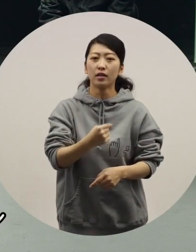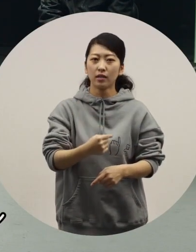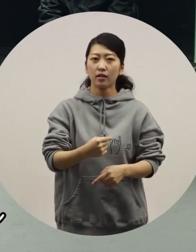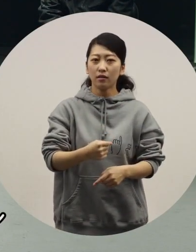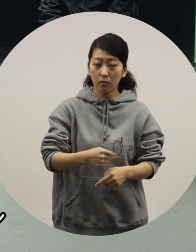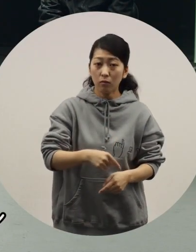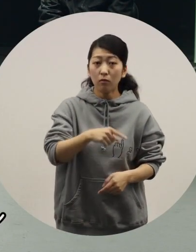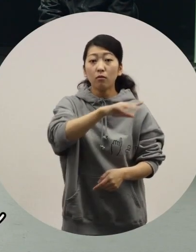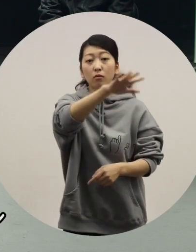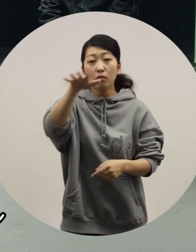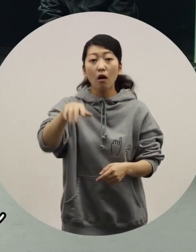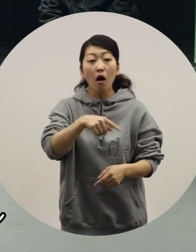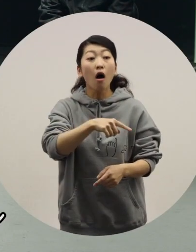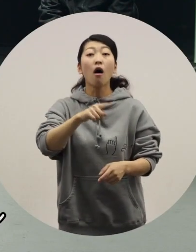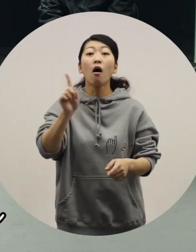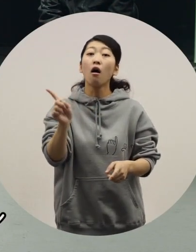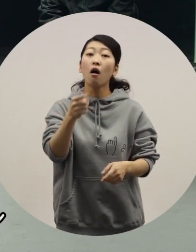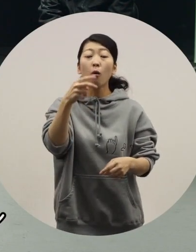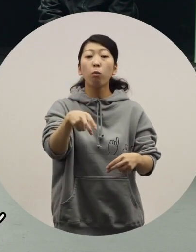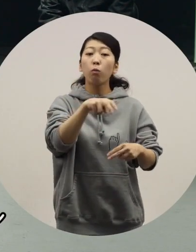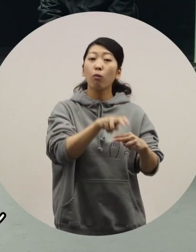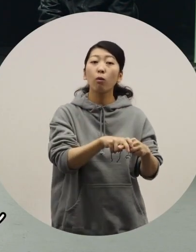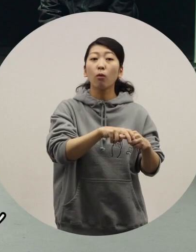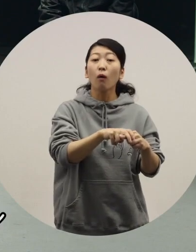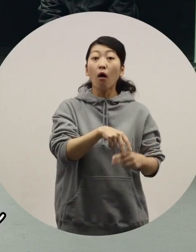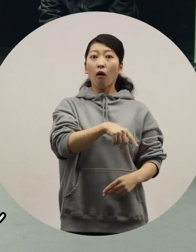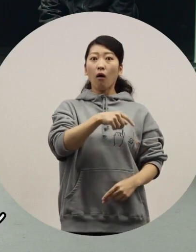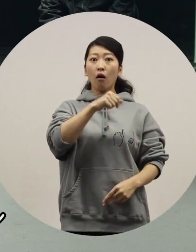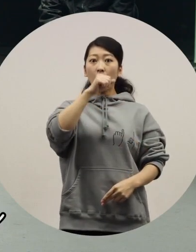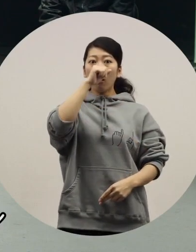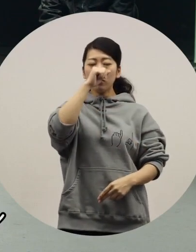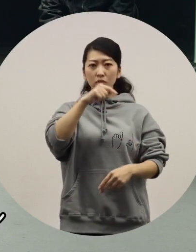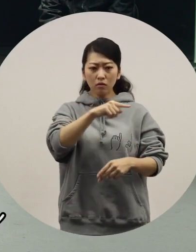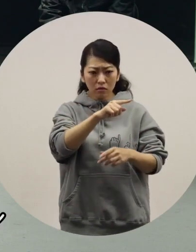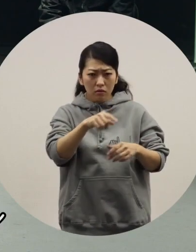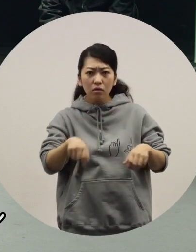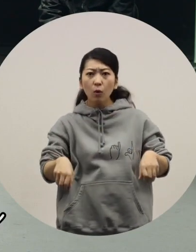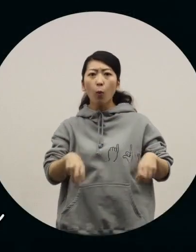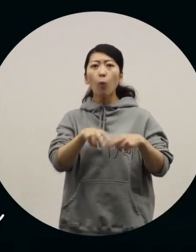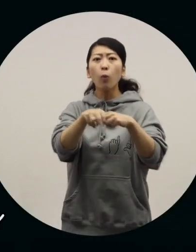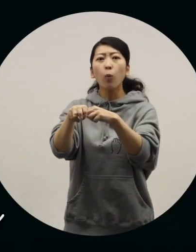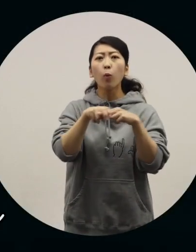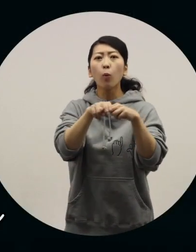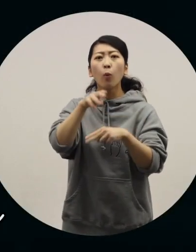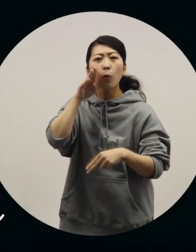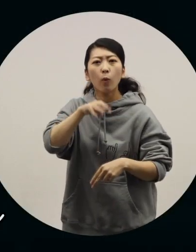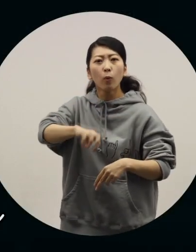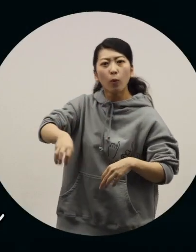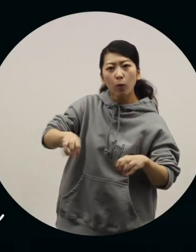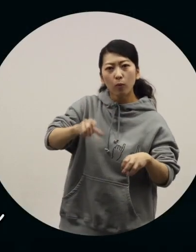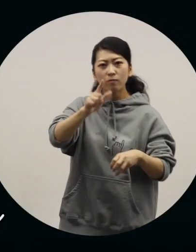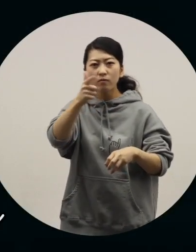You can understand the power of this vehicle after using it.